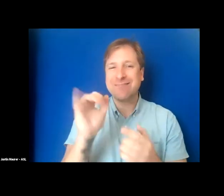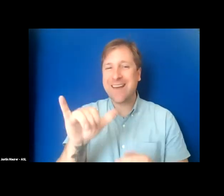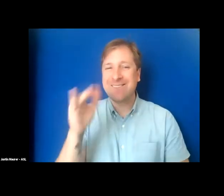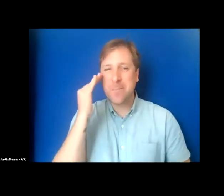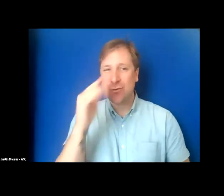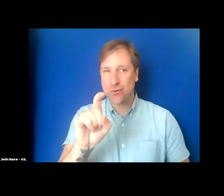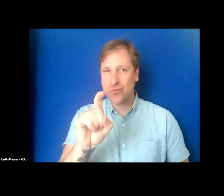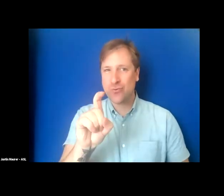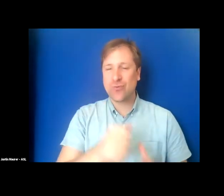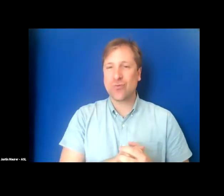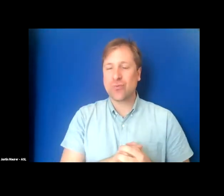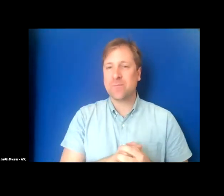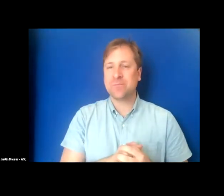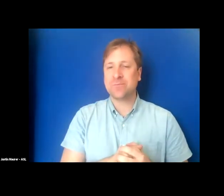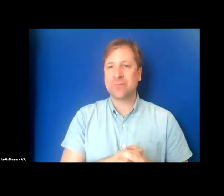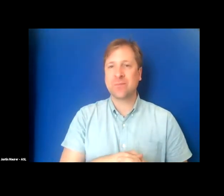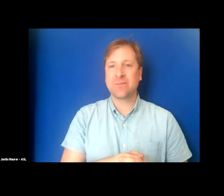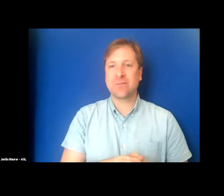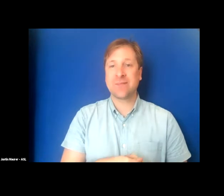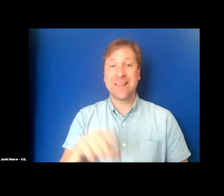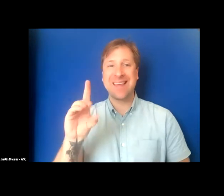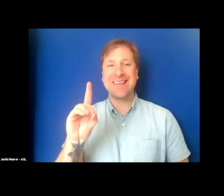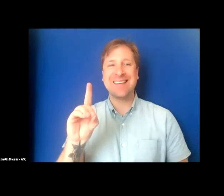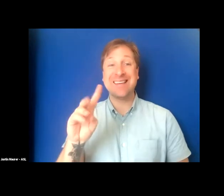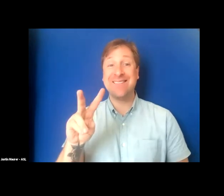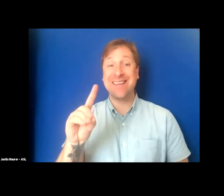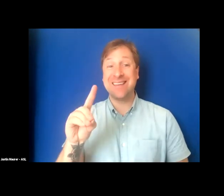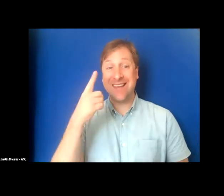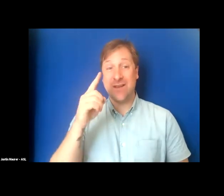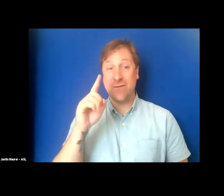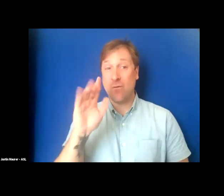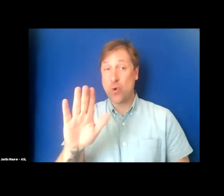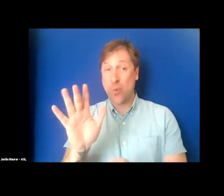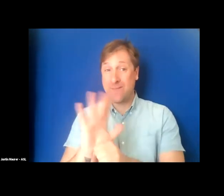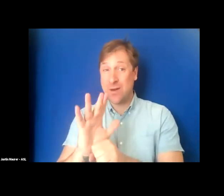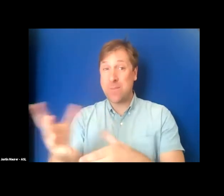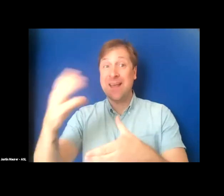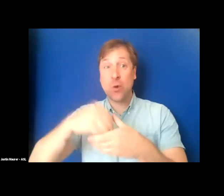So the DVD for your film, it includes captions for the feature,